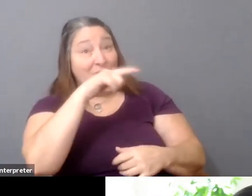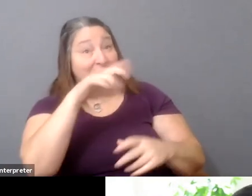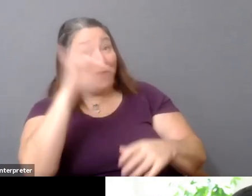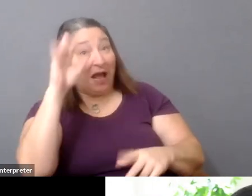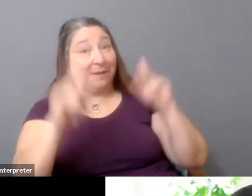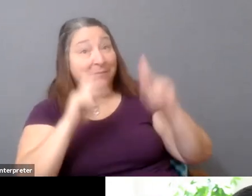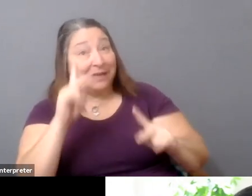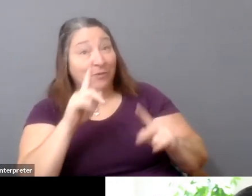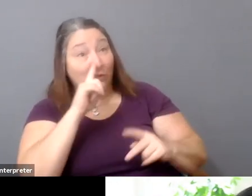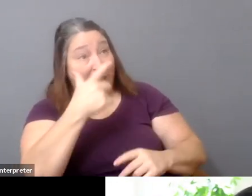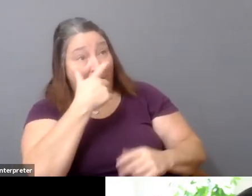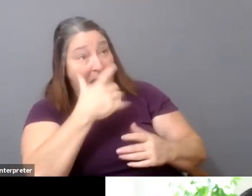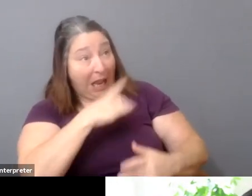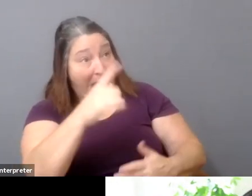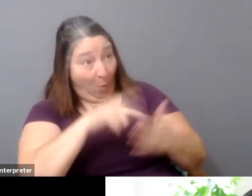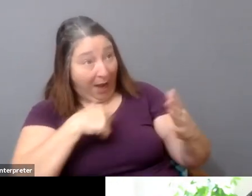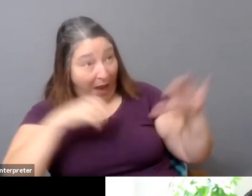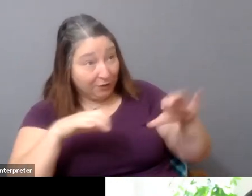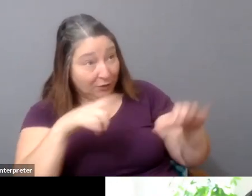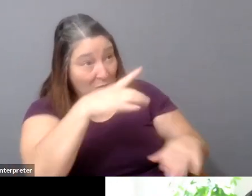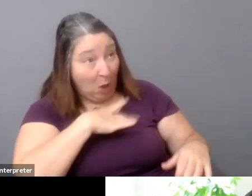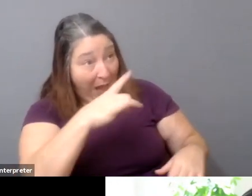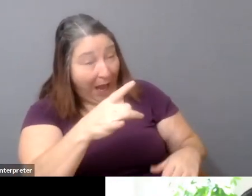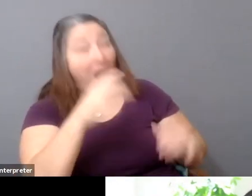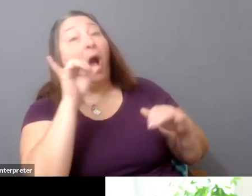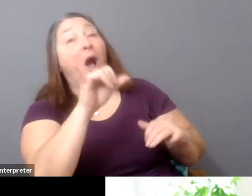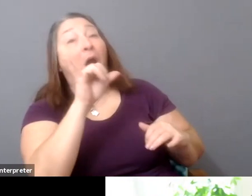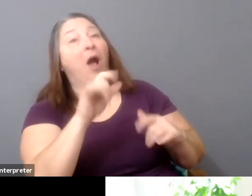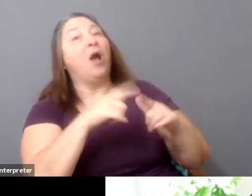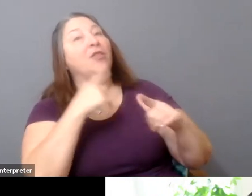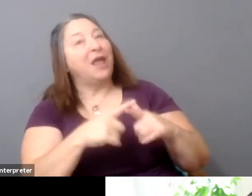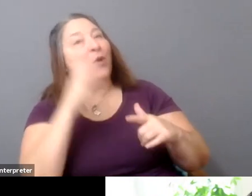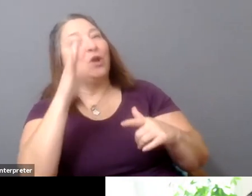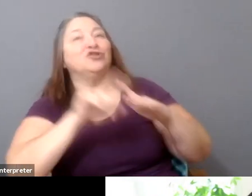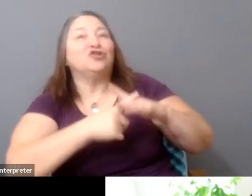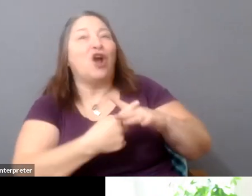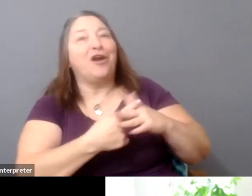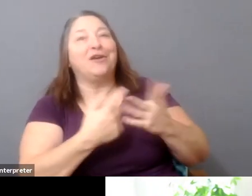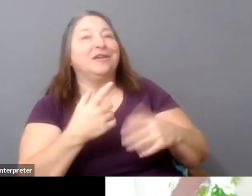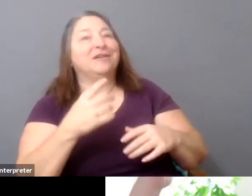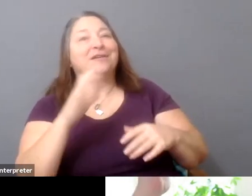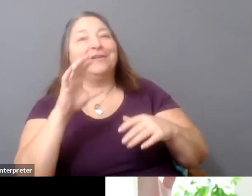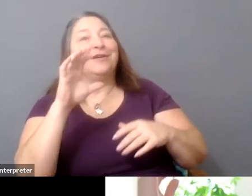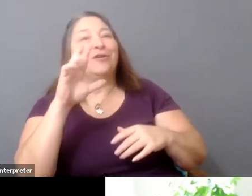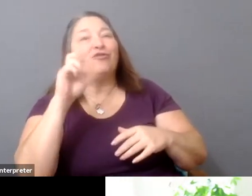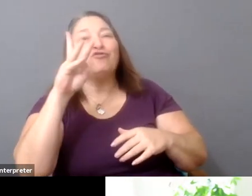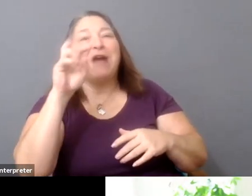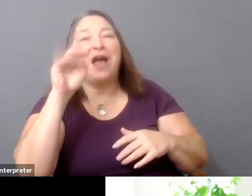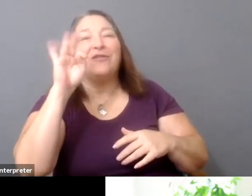you're doing, that might give you the leverage to run a crowdfunding campaign where you pay for the whole thing upfront plus,